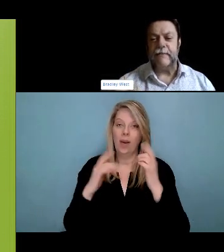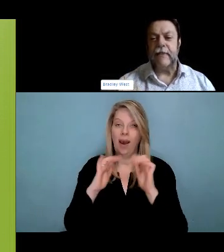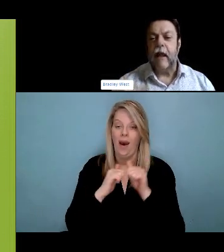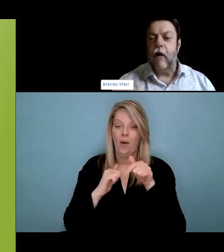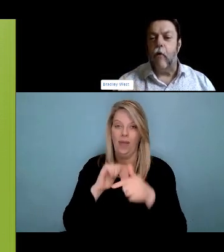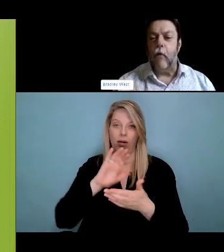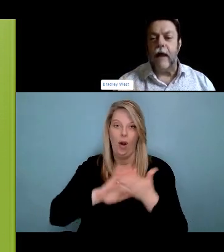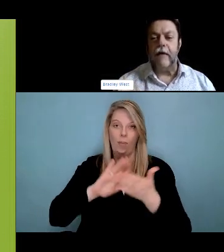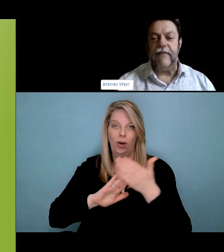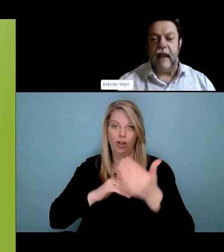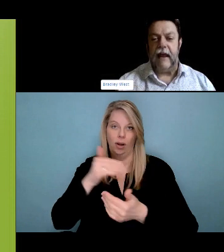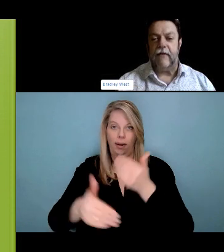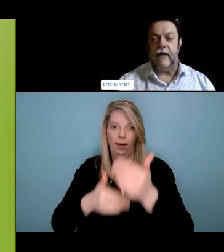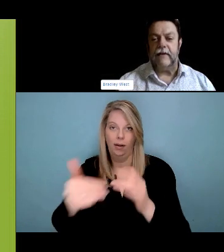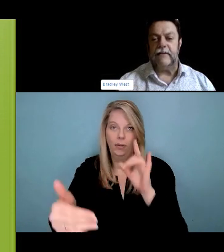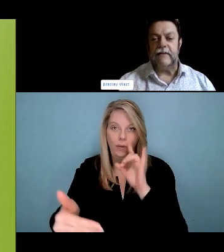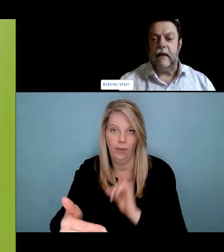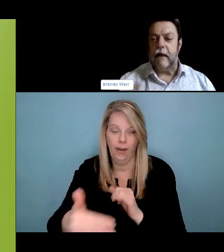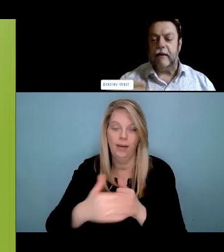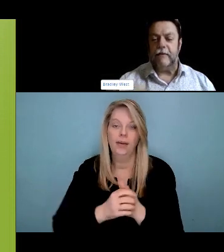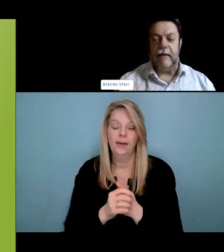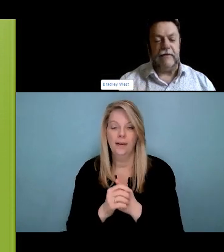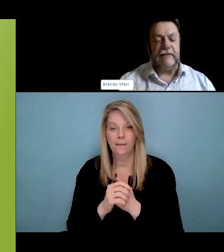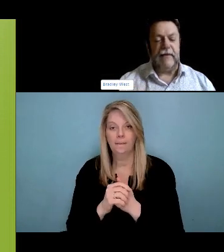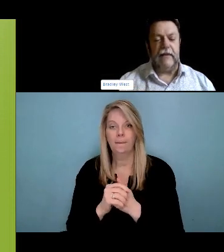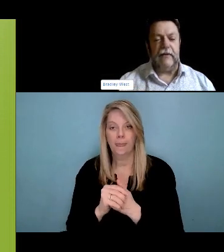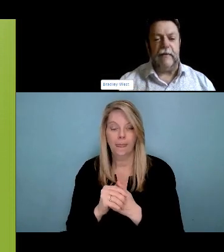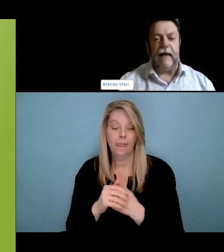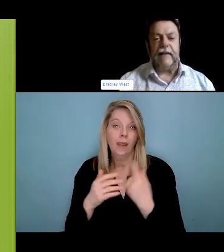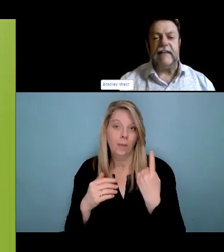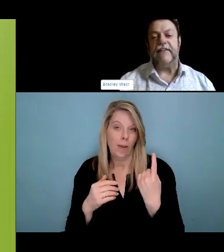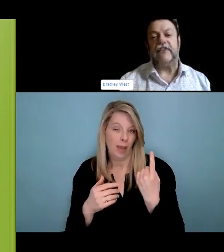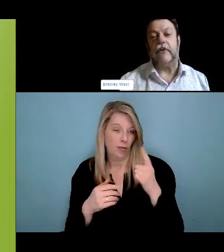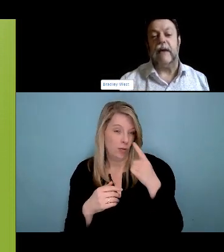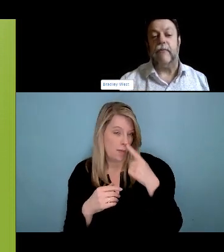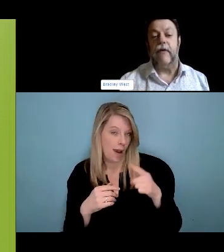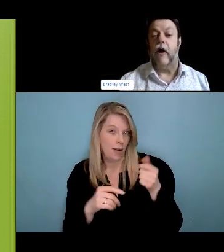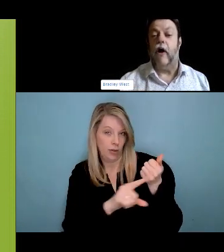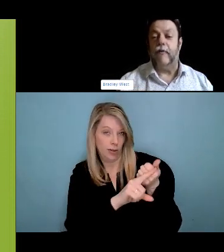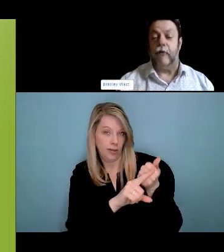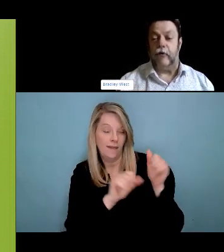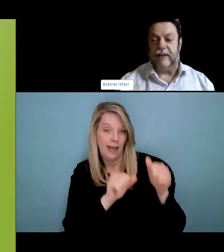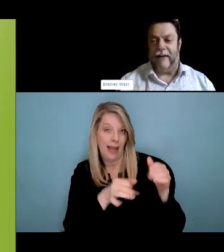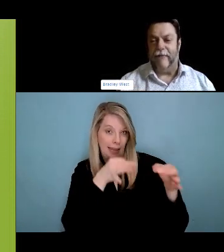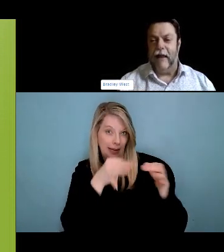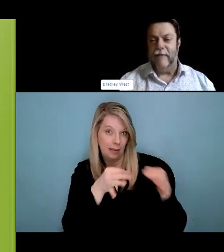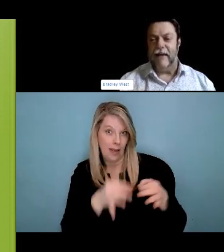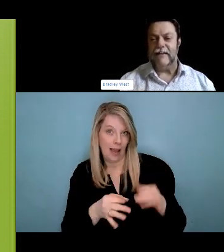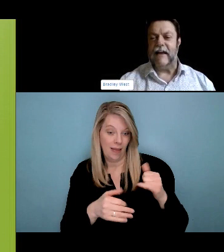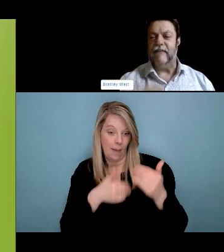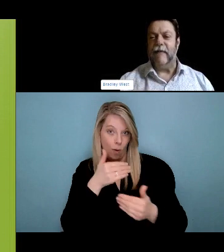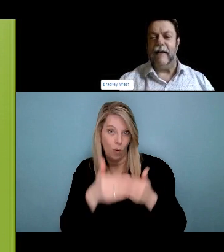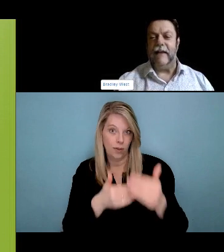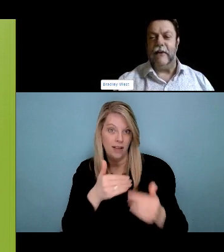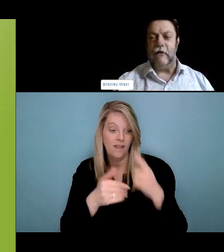we focus on the individual who is using substances. And in harm reduction, we say we actually